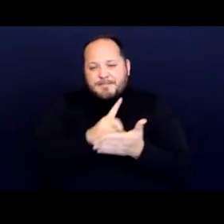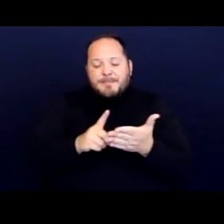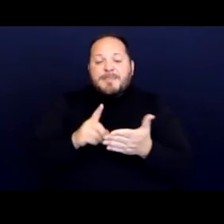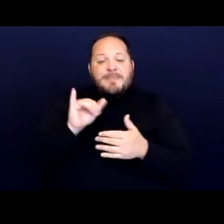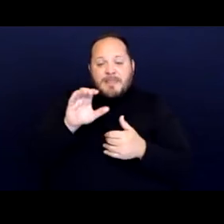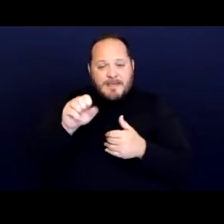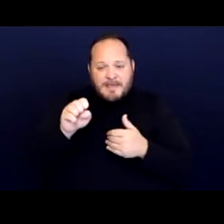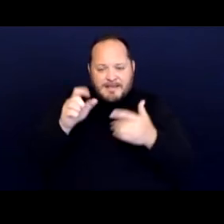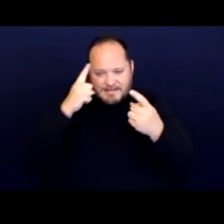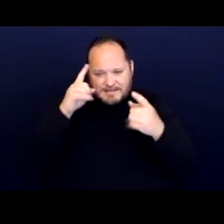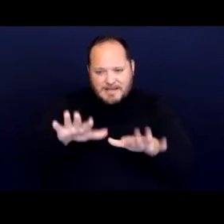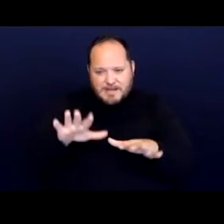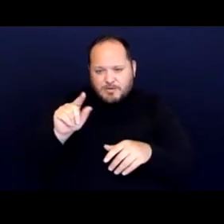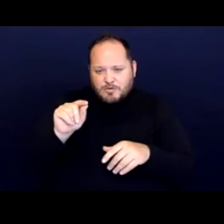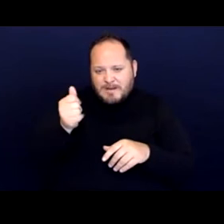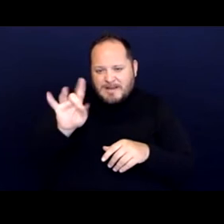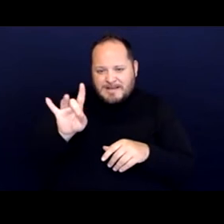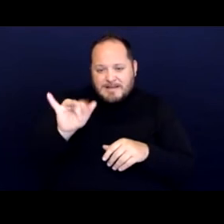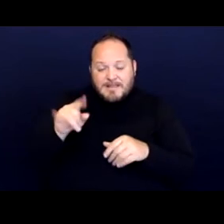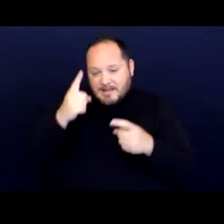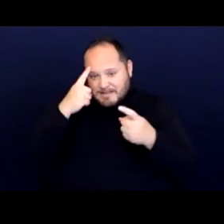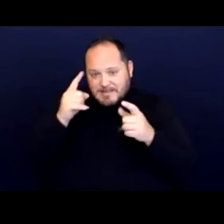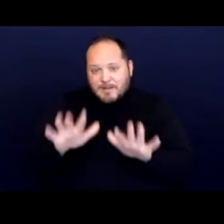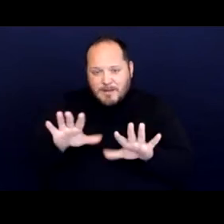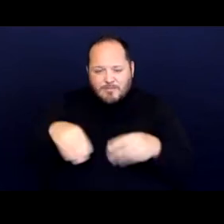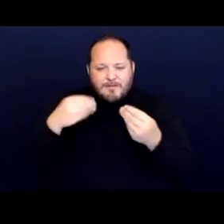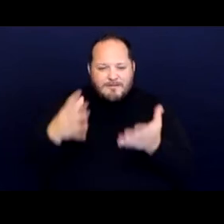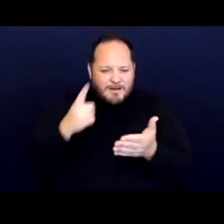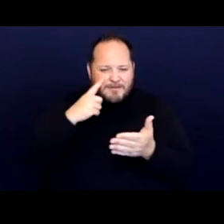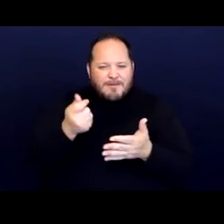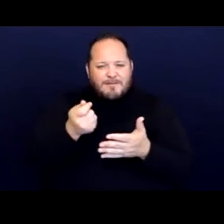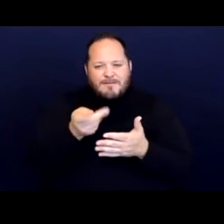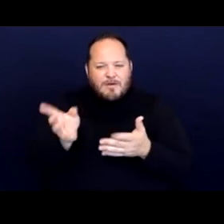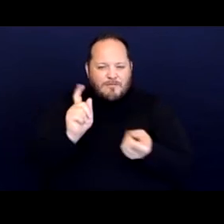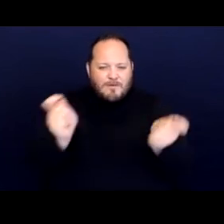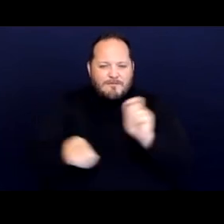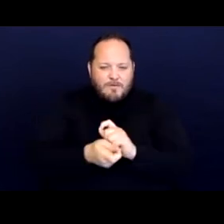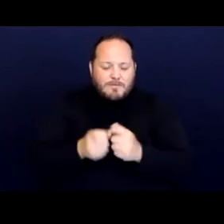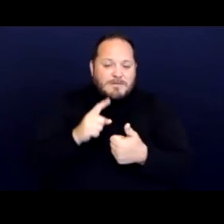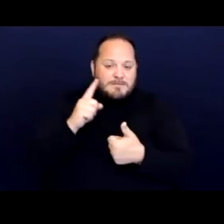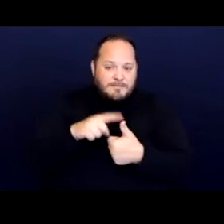and the settlement provided for a variety of reforms including a mechanism for requesting disability